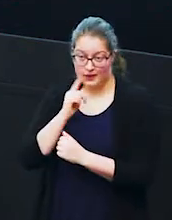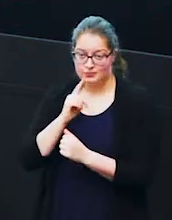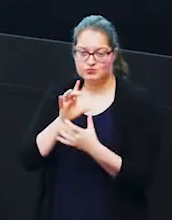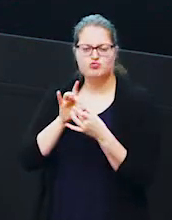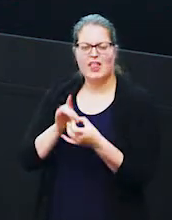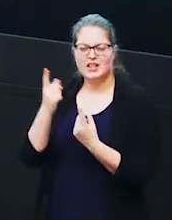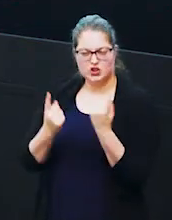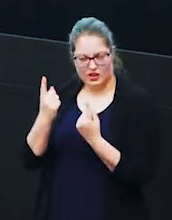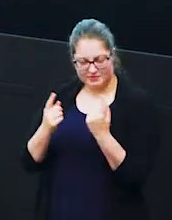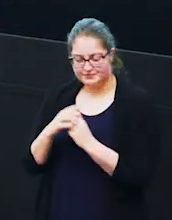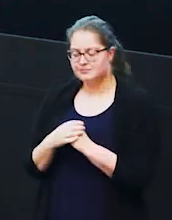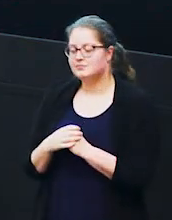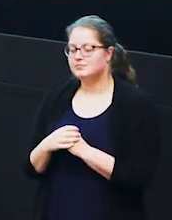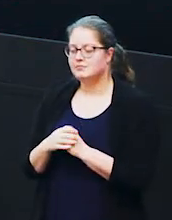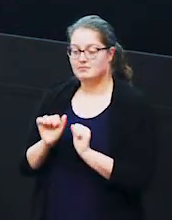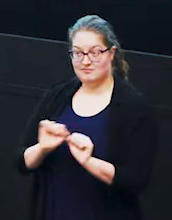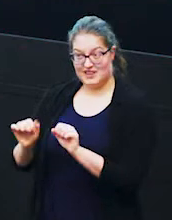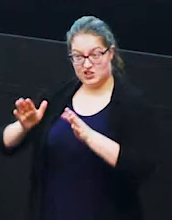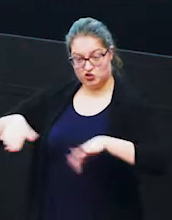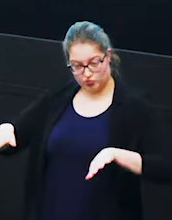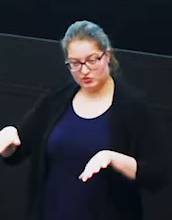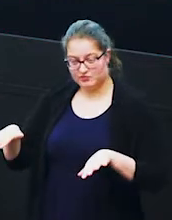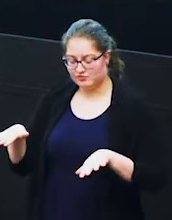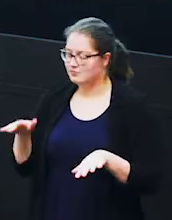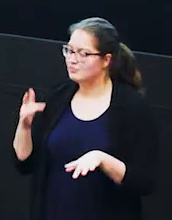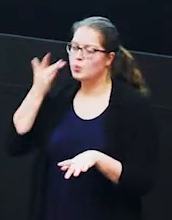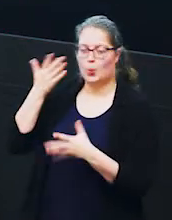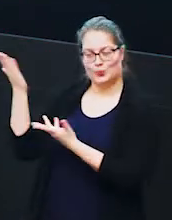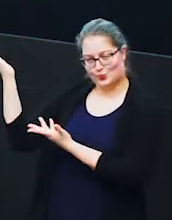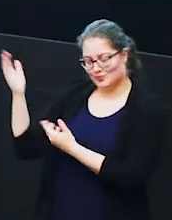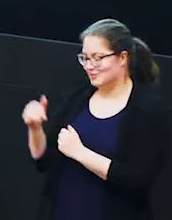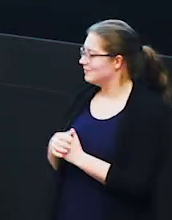another and their children their offspring so let me show you what that looks like so beetlejuice